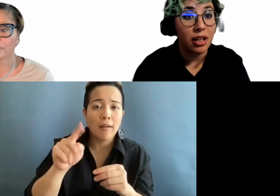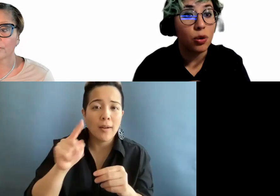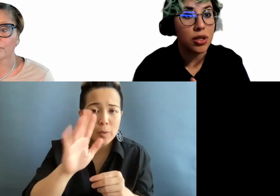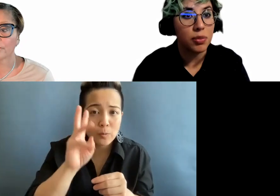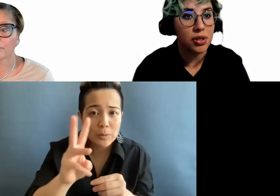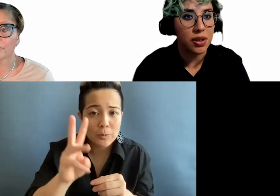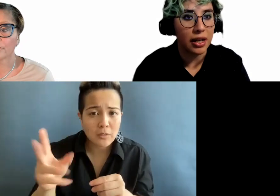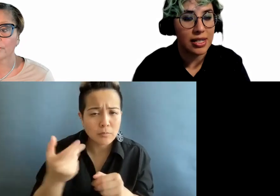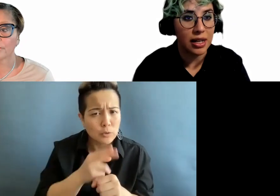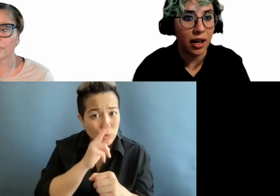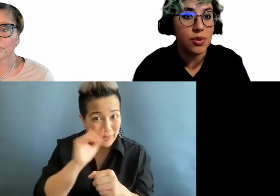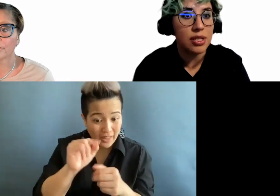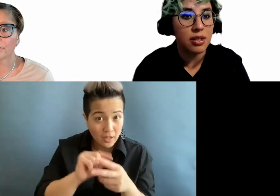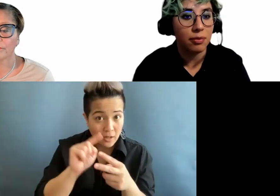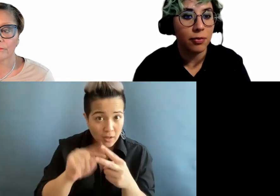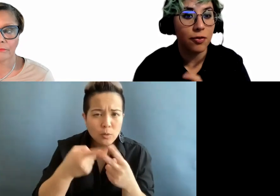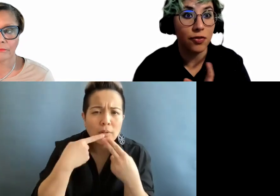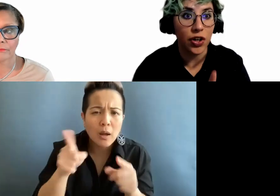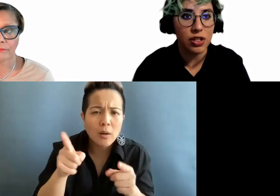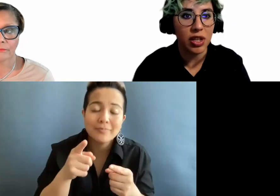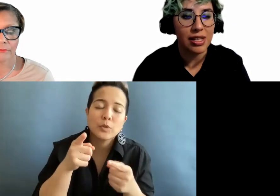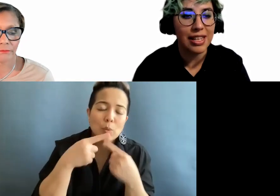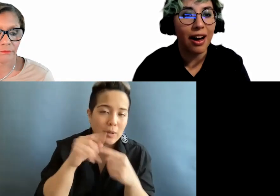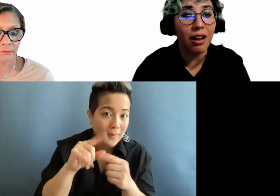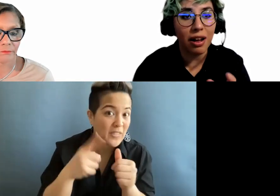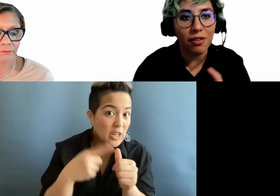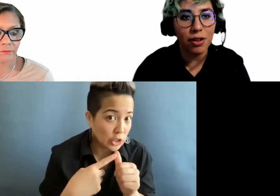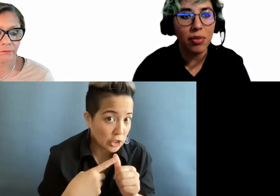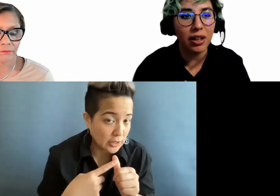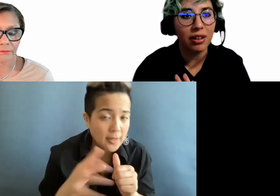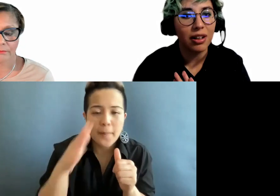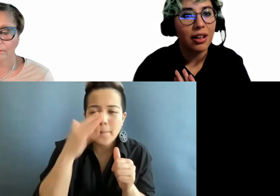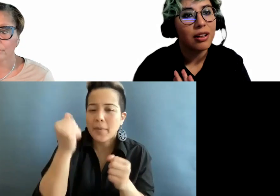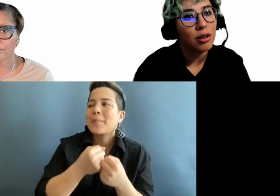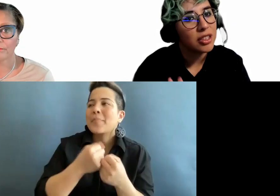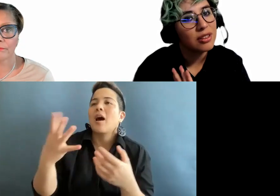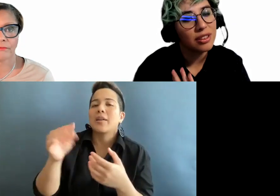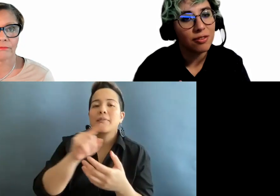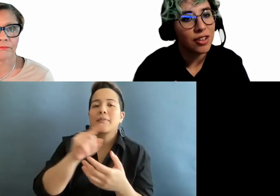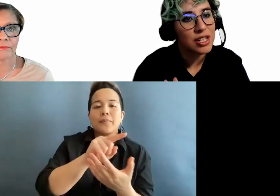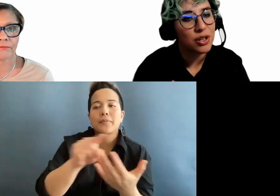you want to make sure that is announced first because a lot of them might come into friction